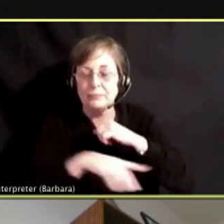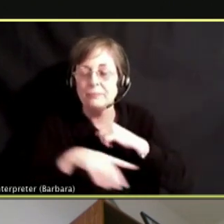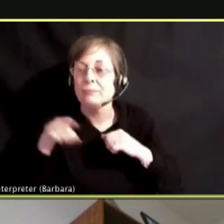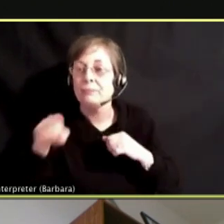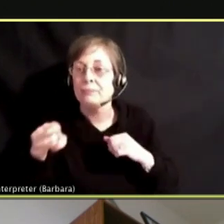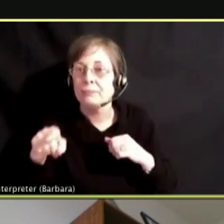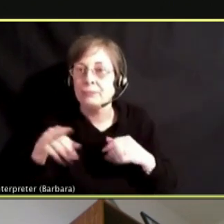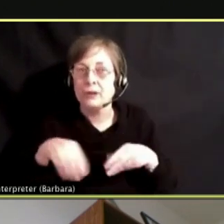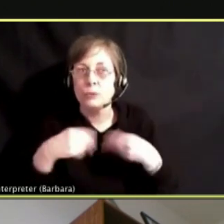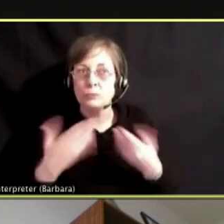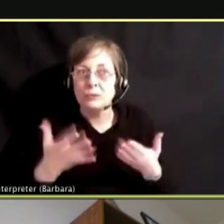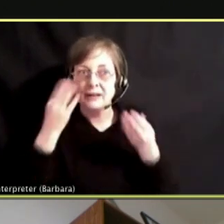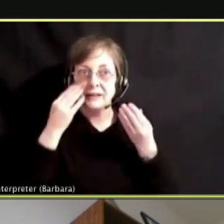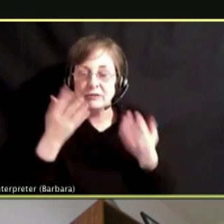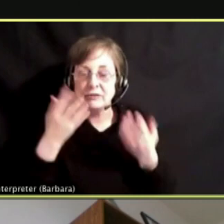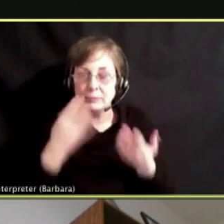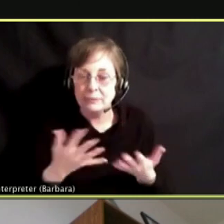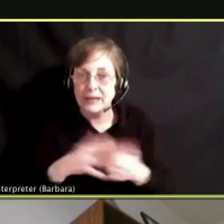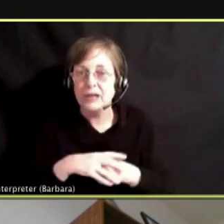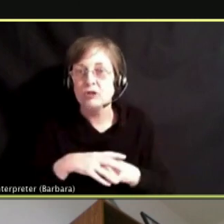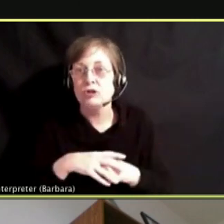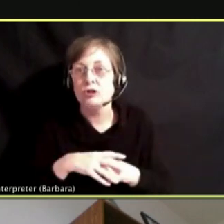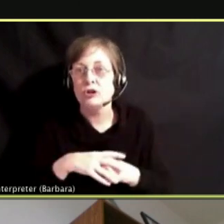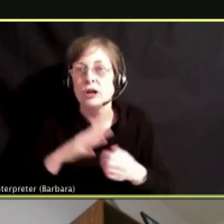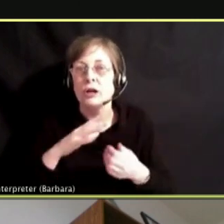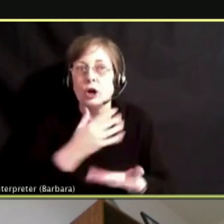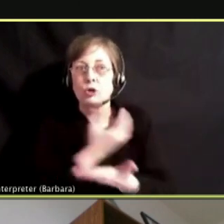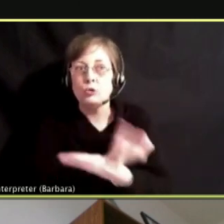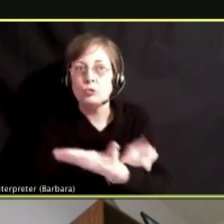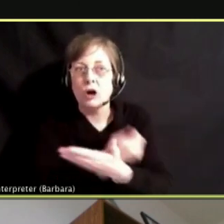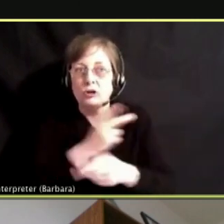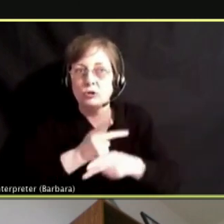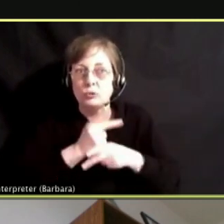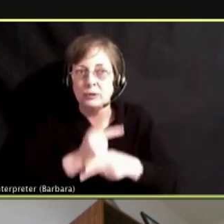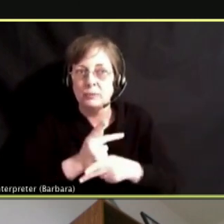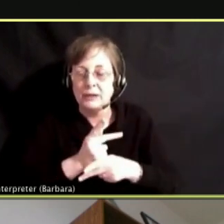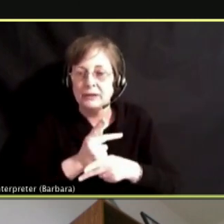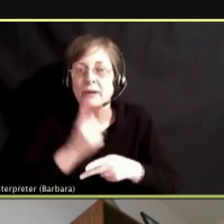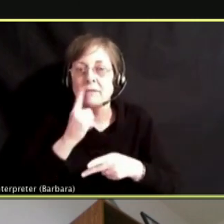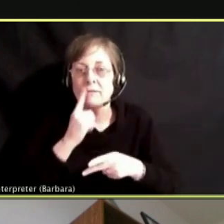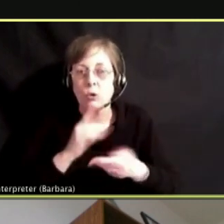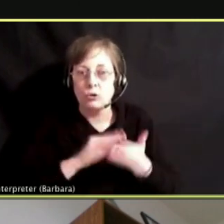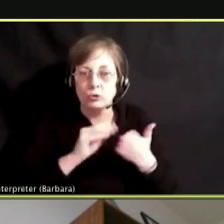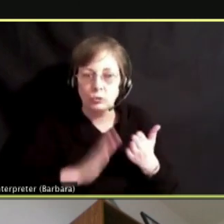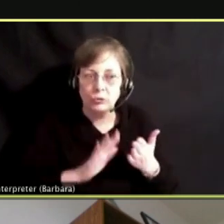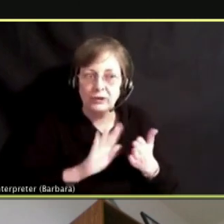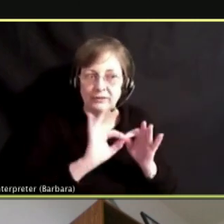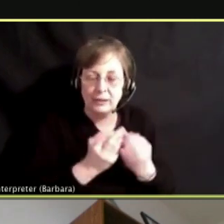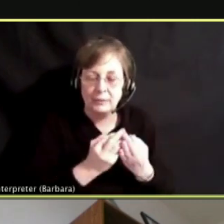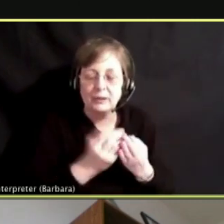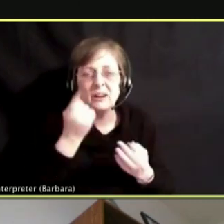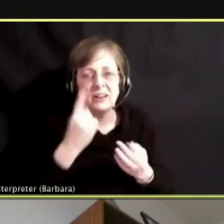INFORMATION ON DRUG TREATMENT AND SUPPORT TO OUR STUDENTS AND FAMILIES.